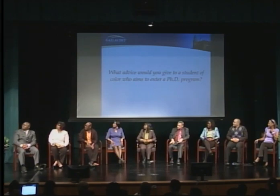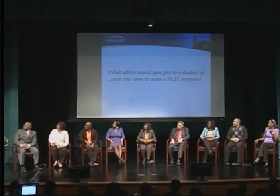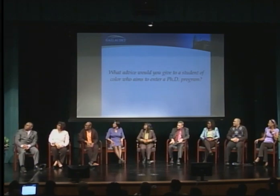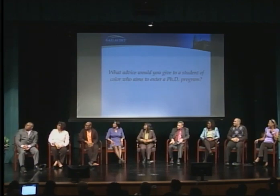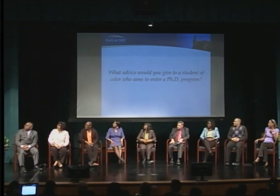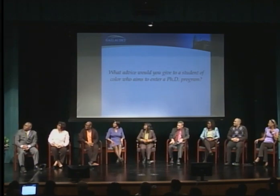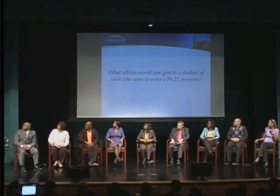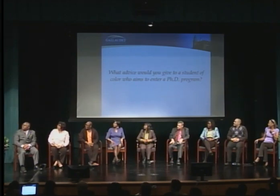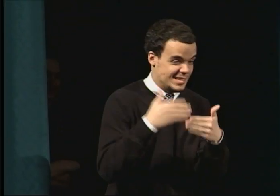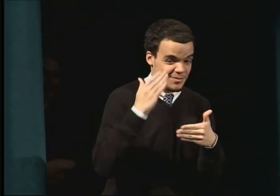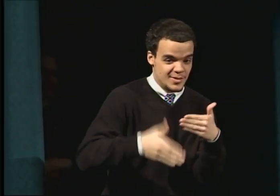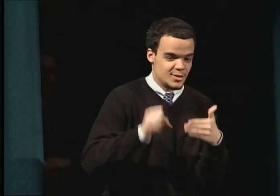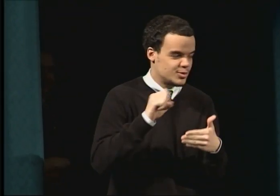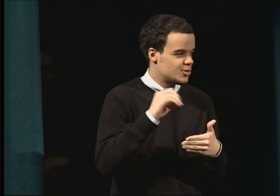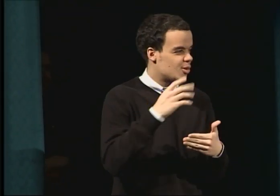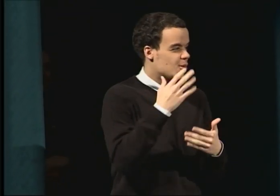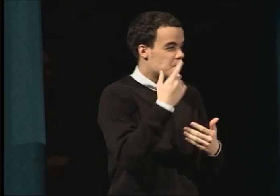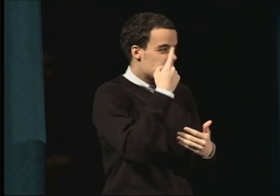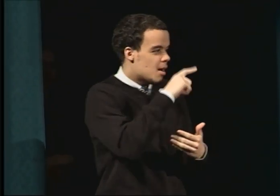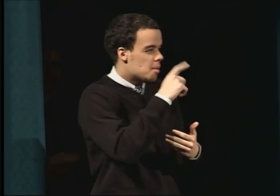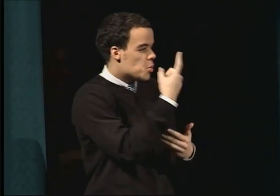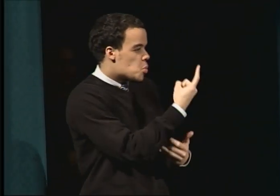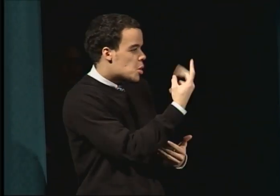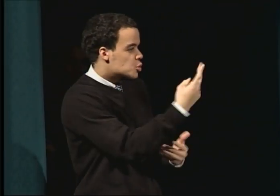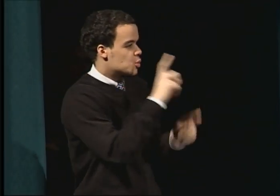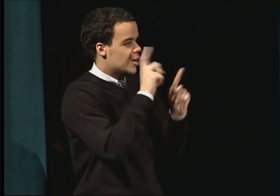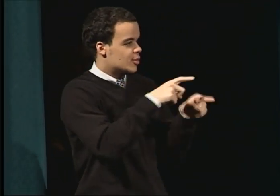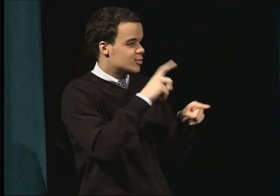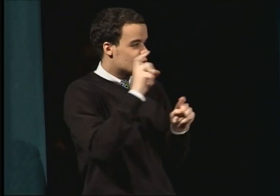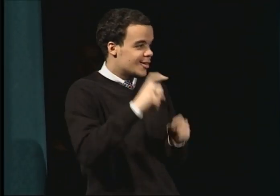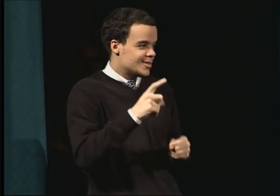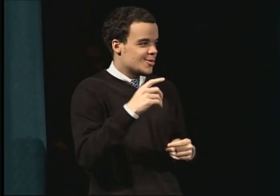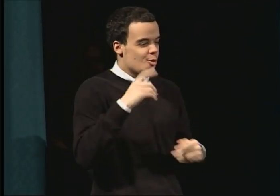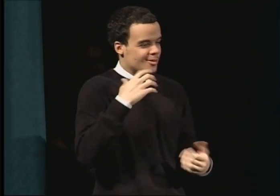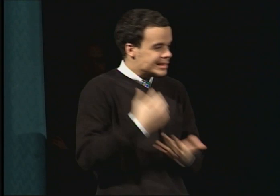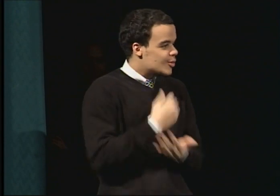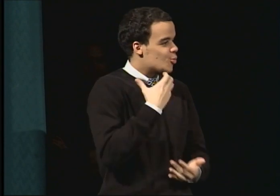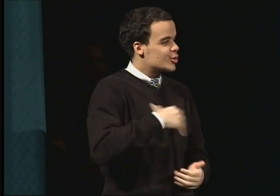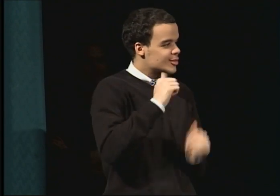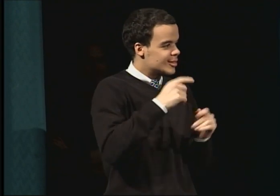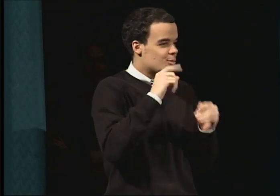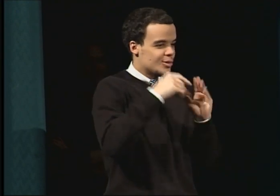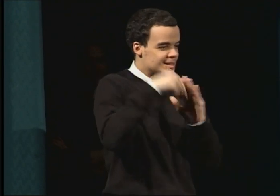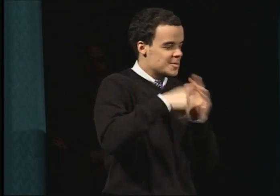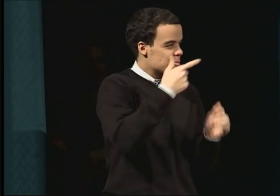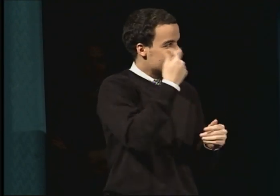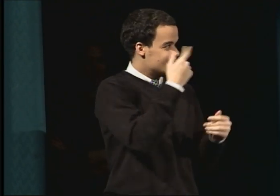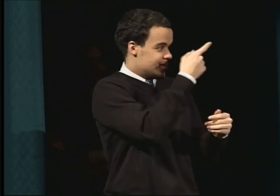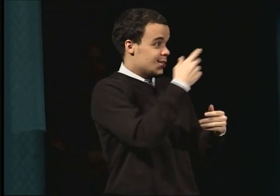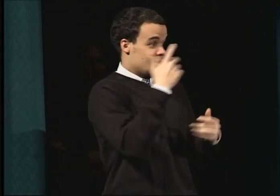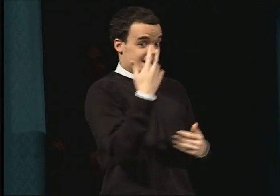in these discussions because these three questions are more profound. So we apologize. But we need to take advantage of the time we have left.